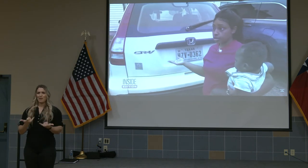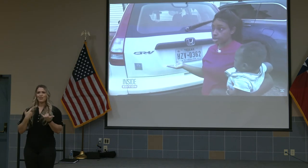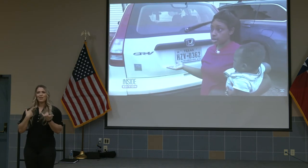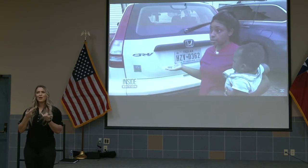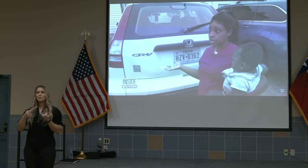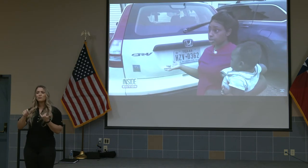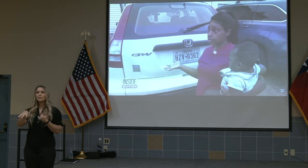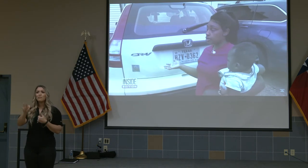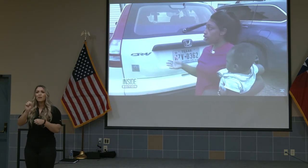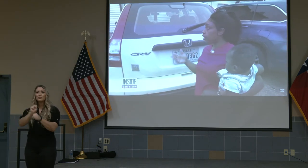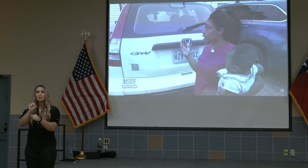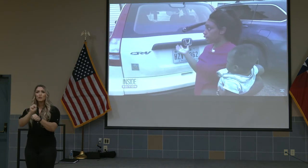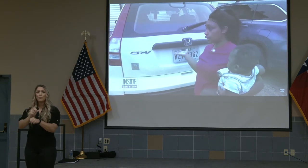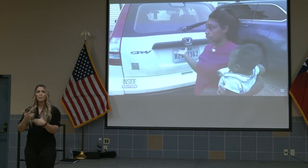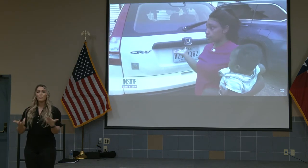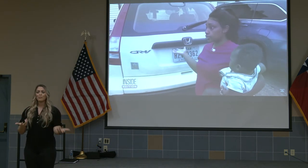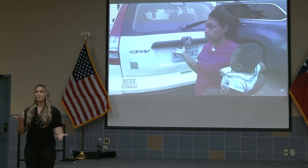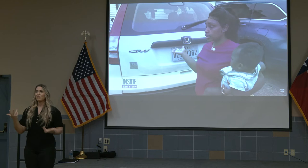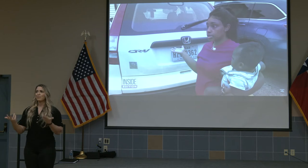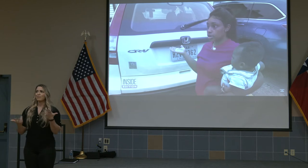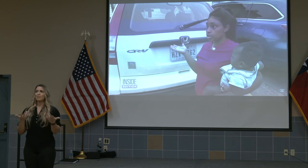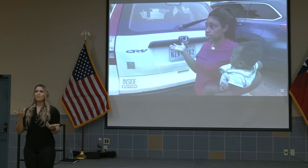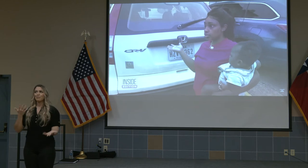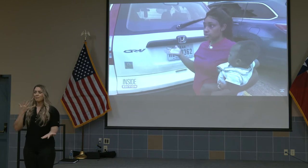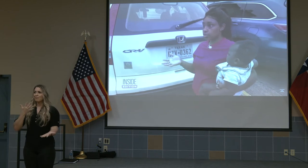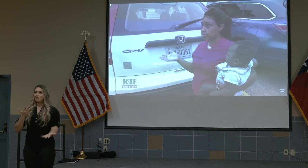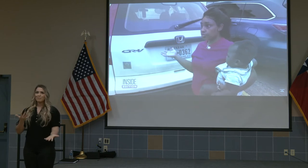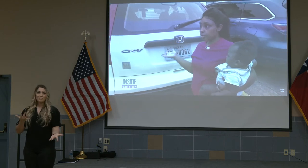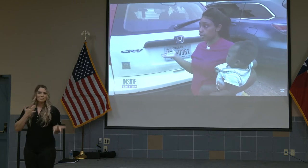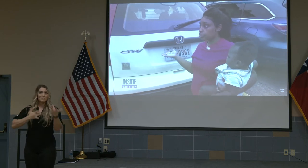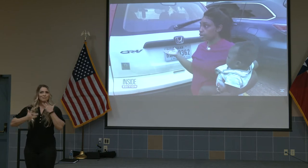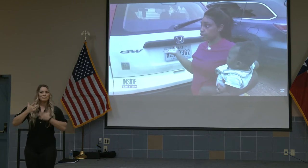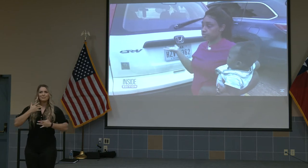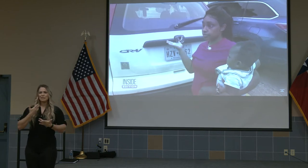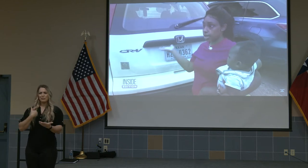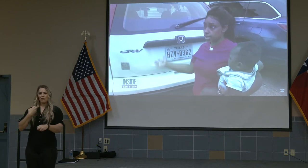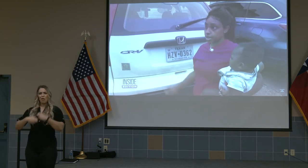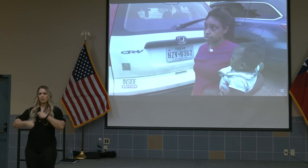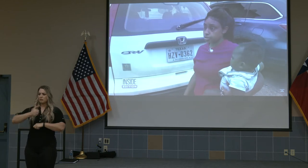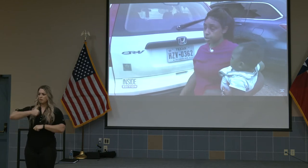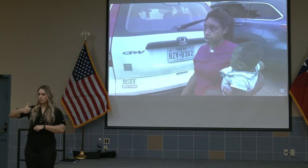job right now. And it's hard to get to and from if I can't use my car.